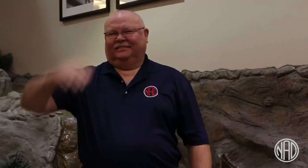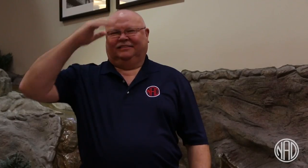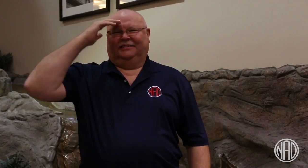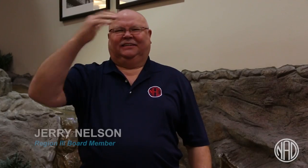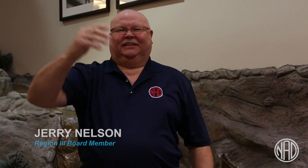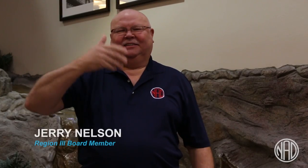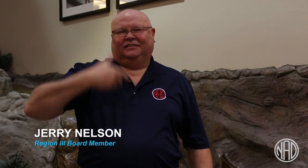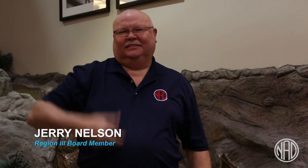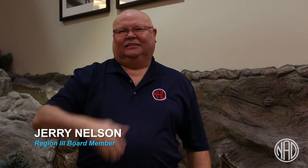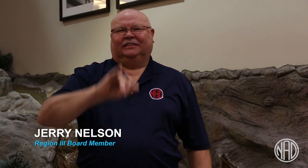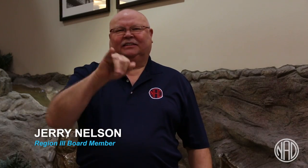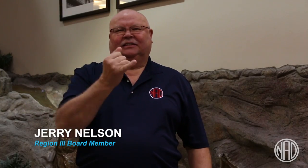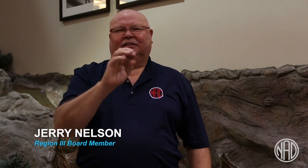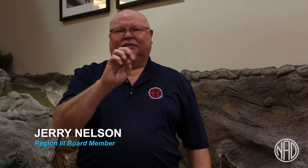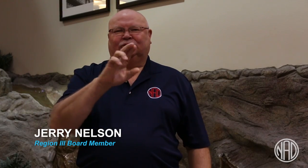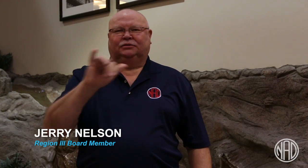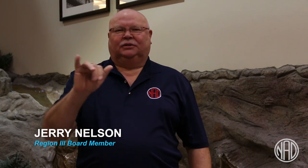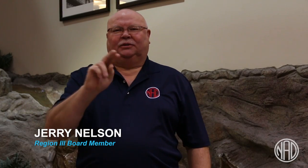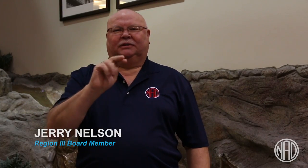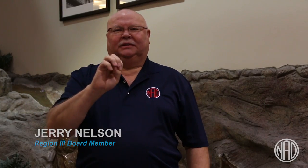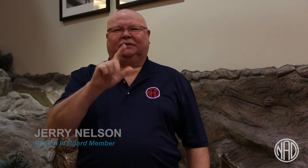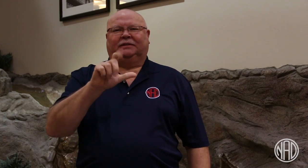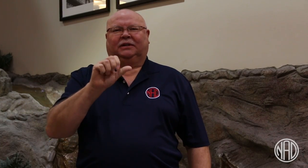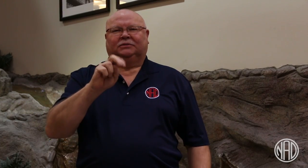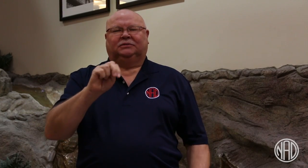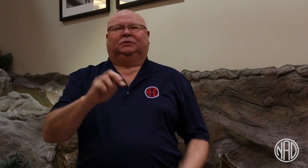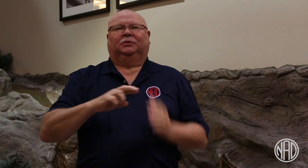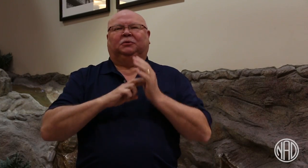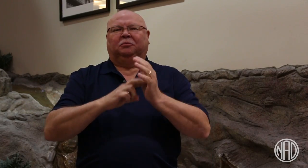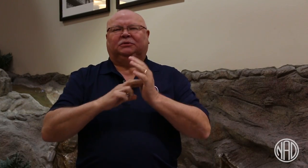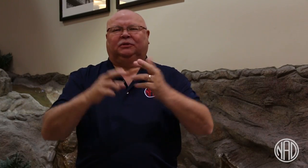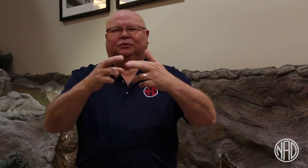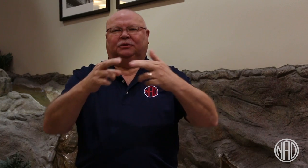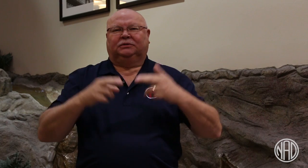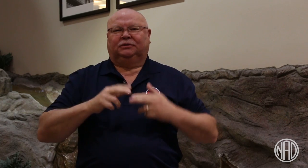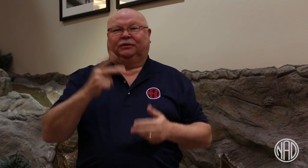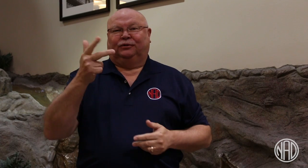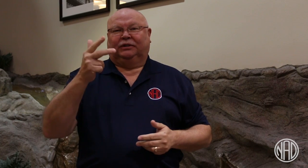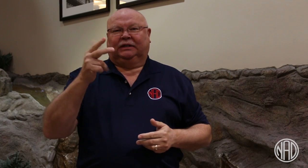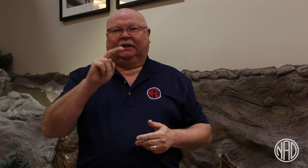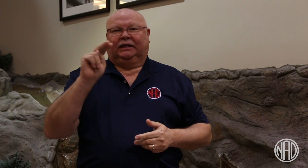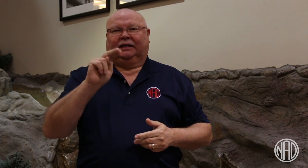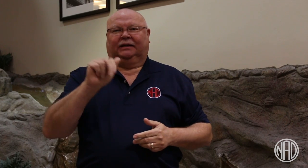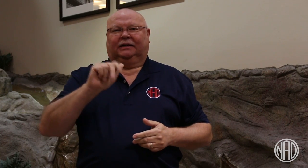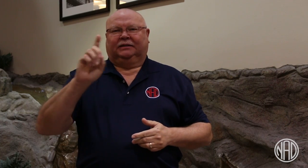Hello, I'm Jerry Nelson representing Region III for the NAD.